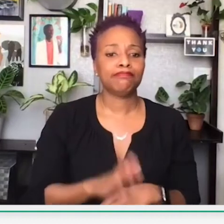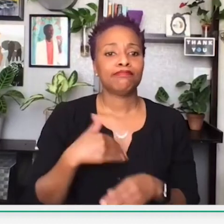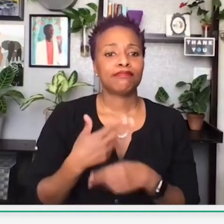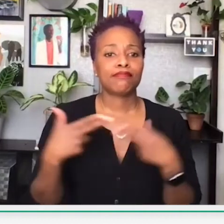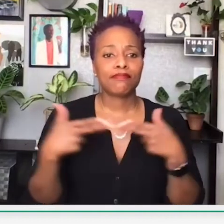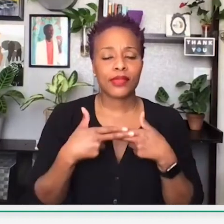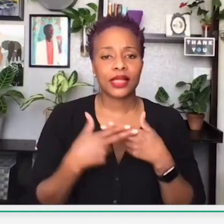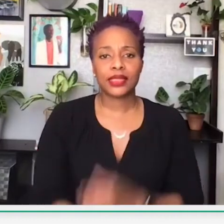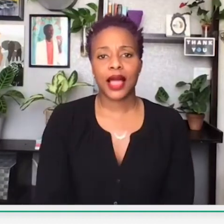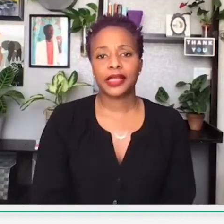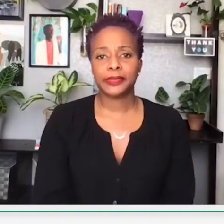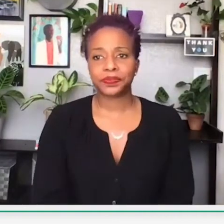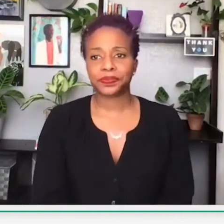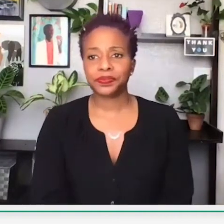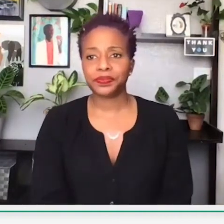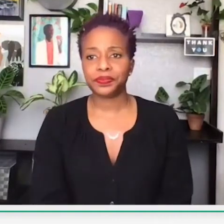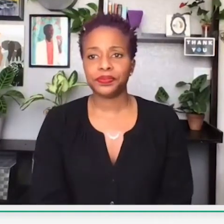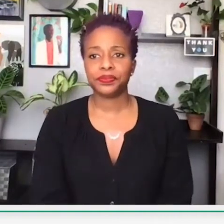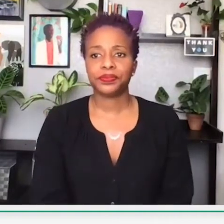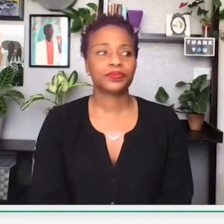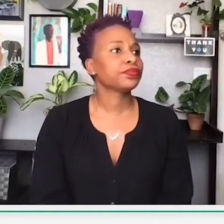These states have high concentrations of black-owned businesses.